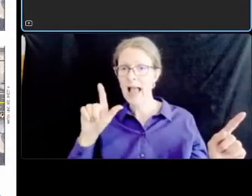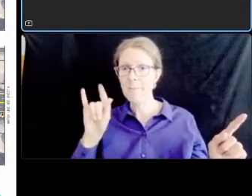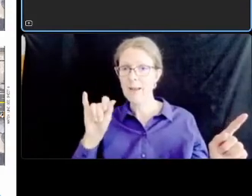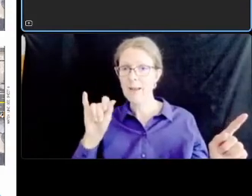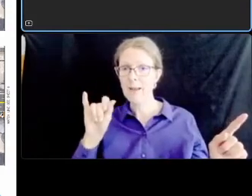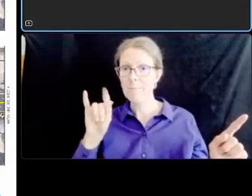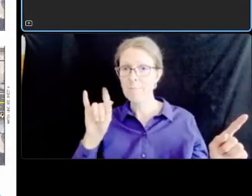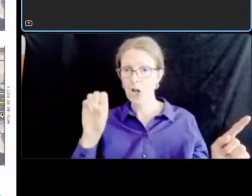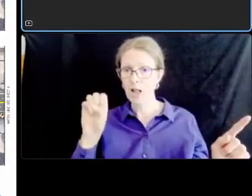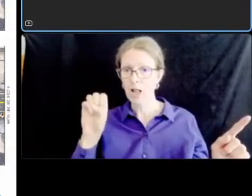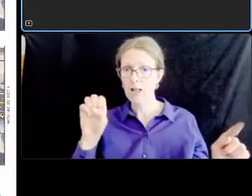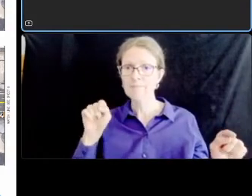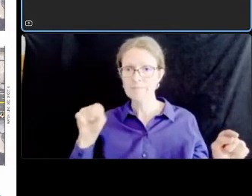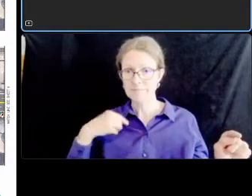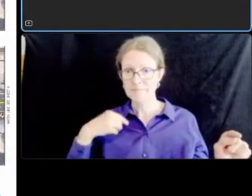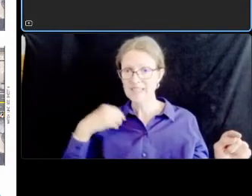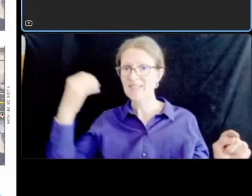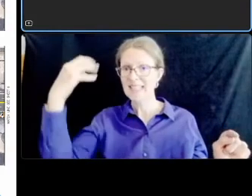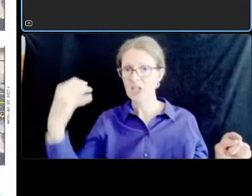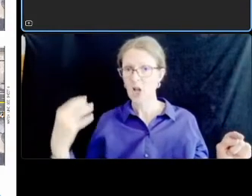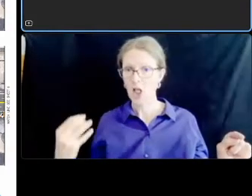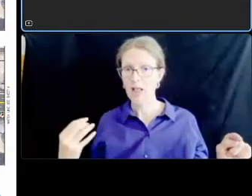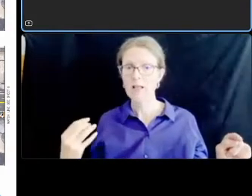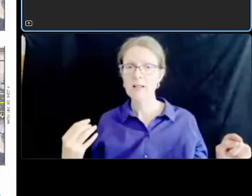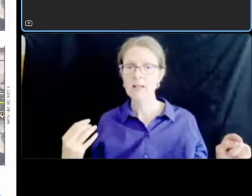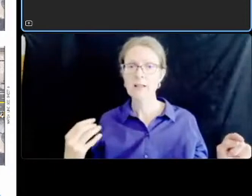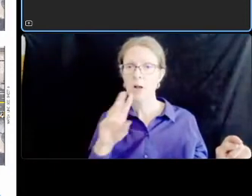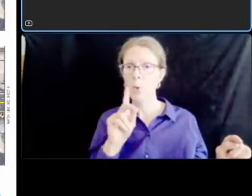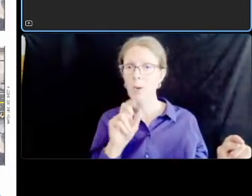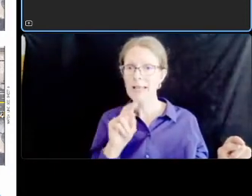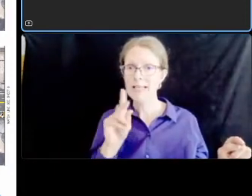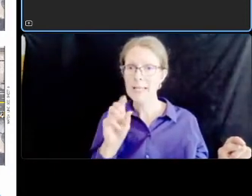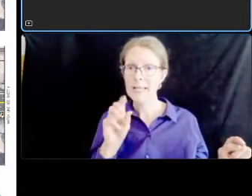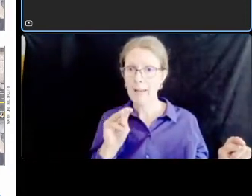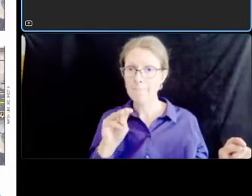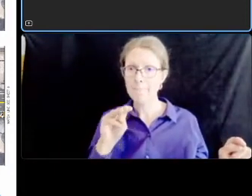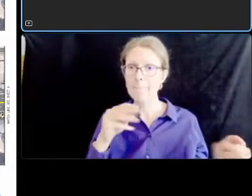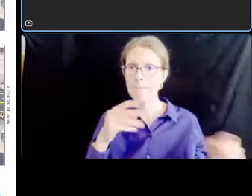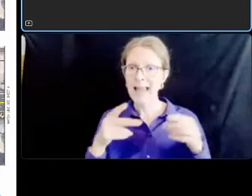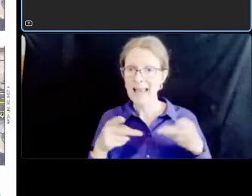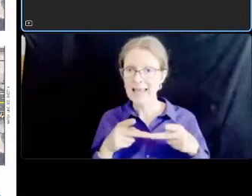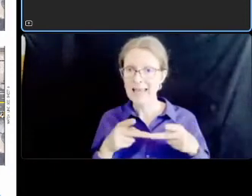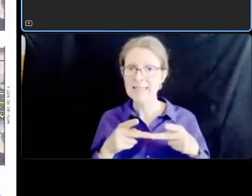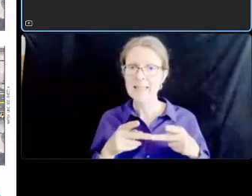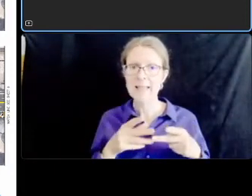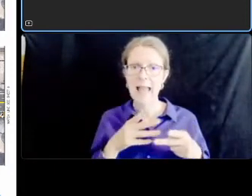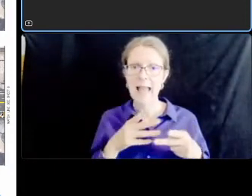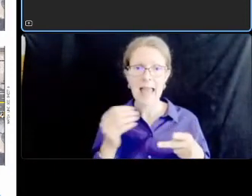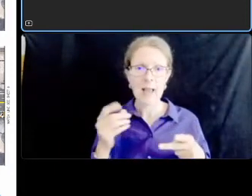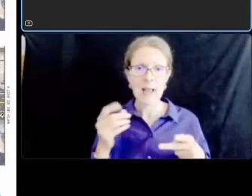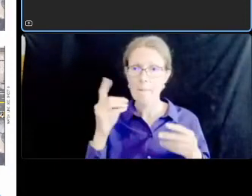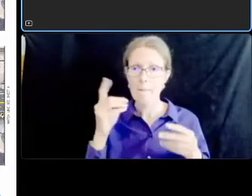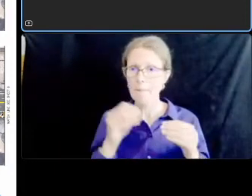street um in this segment to other signals and the only dedicated turn lane in this segment